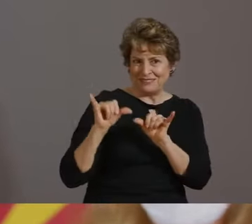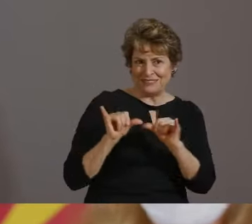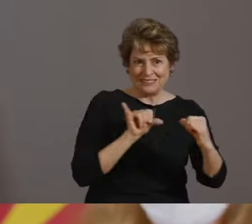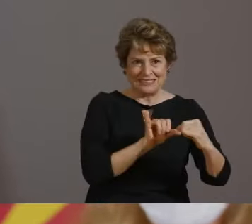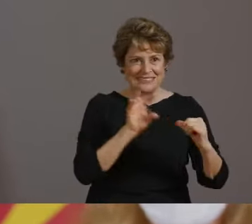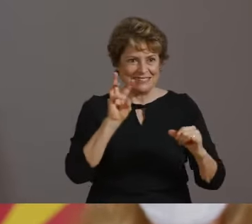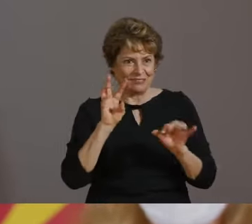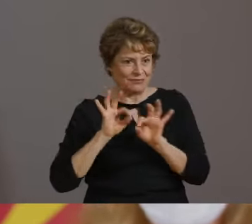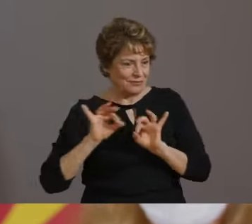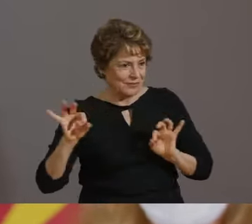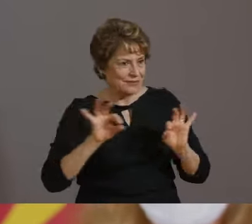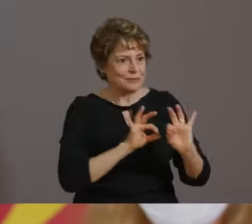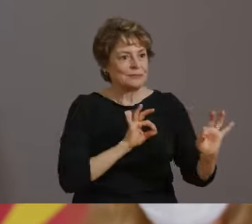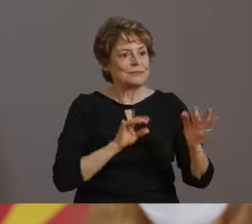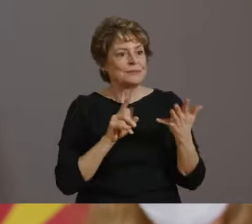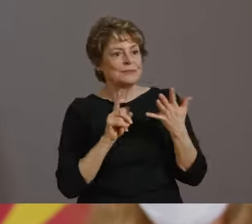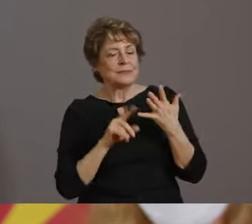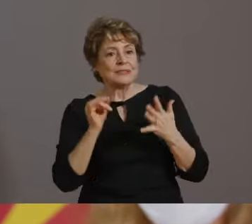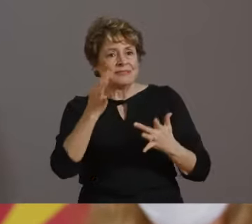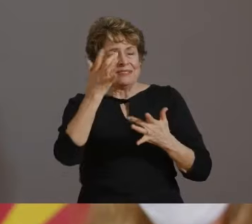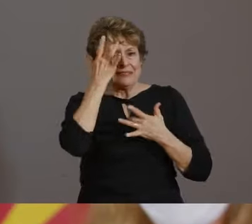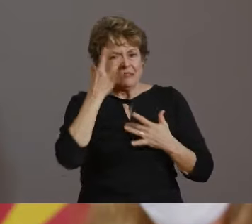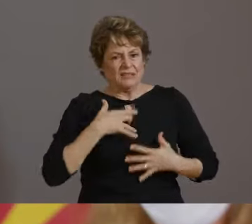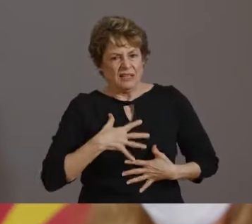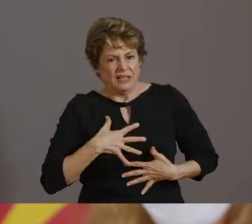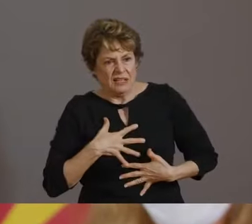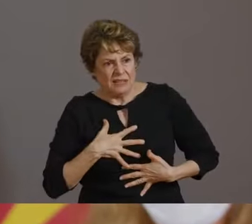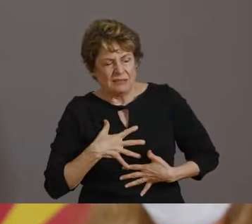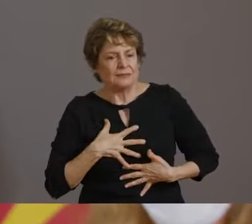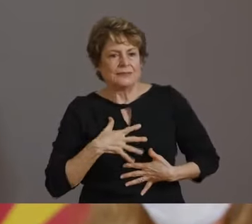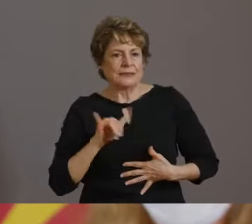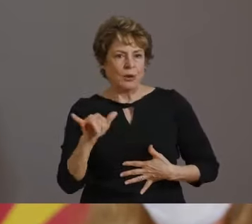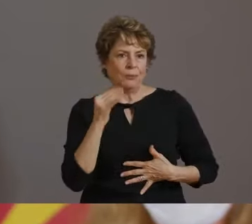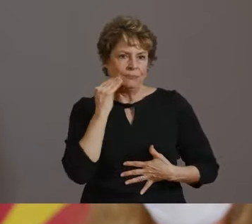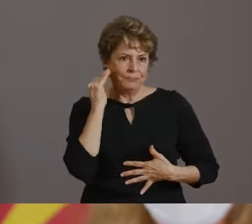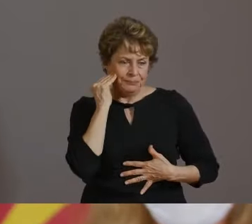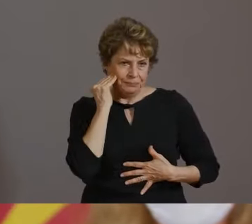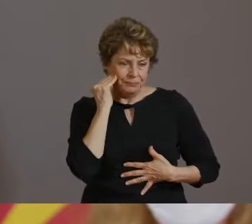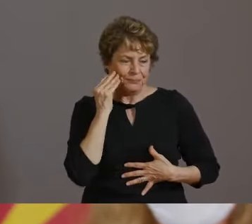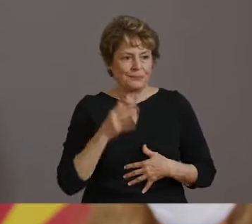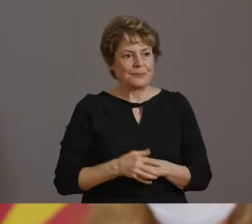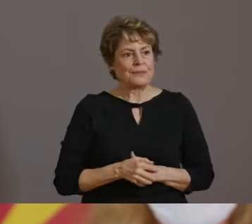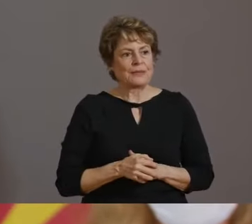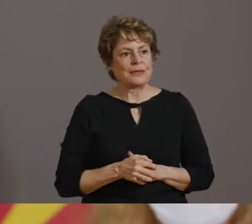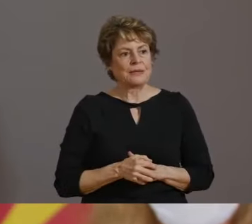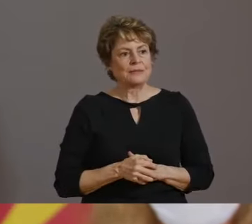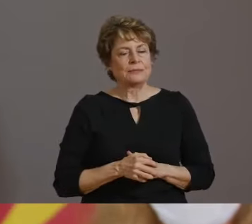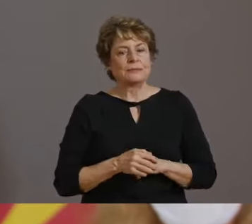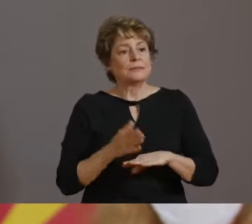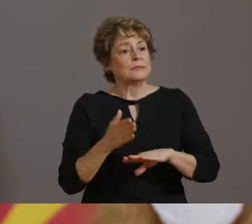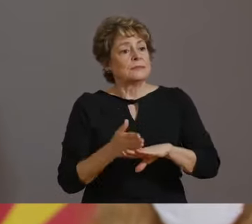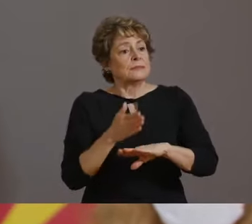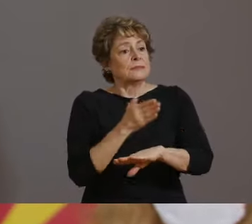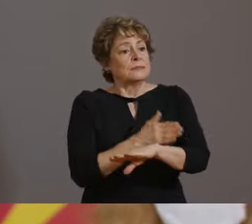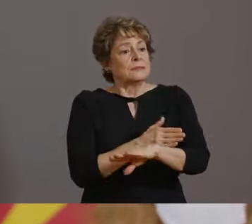AND OF COURSE BOOST YOUR IMMUNE SYSTEM BY ROLLING UP YOUR SLEEVE AND GETTING A FLU SHOT.